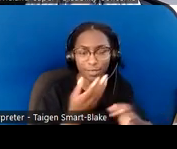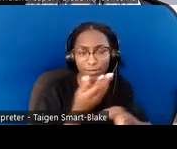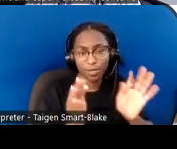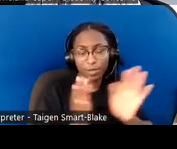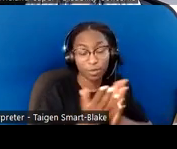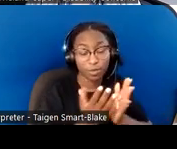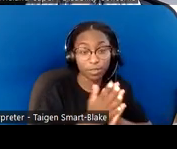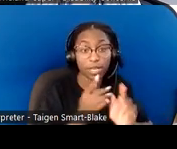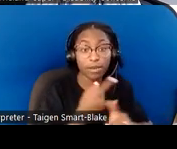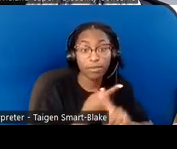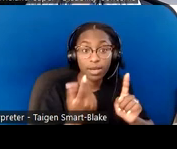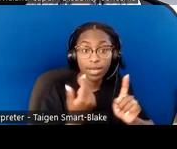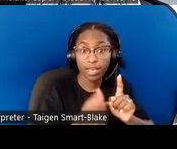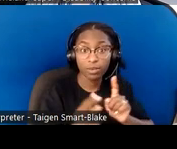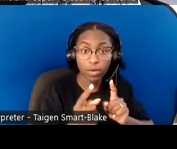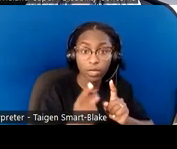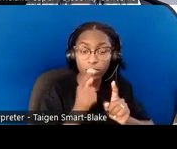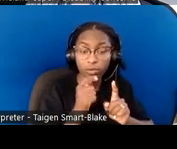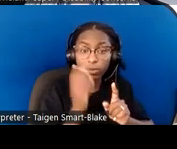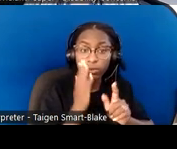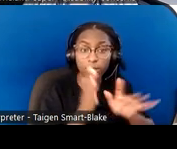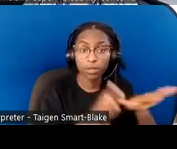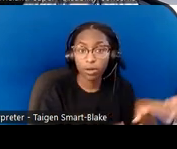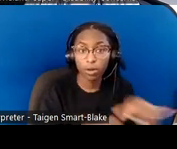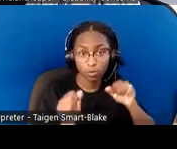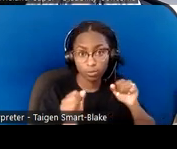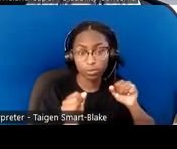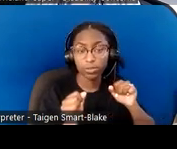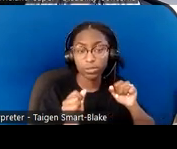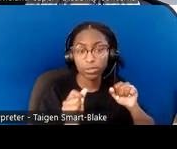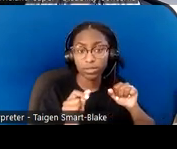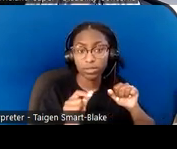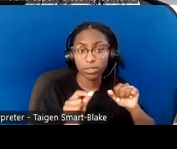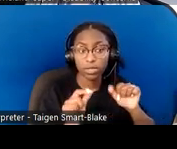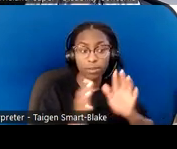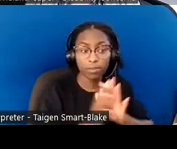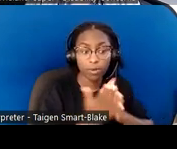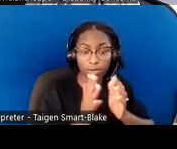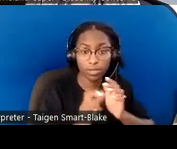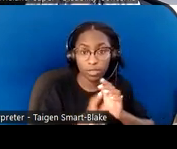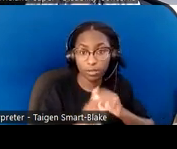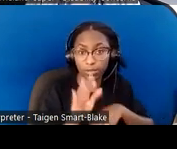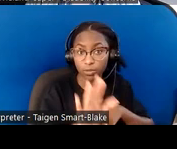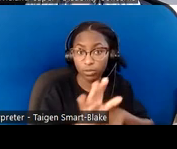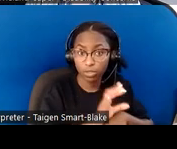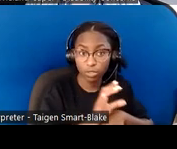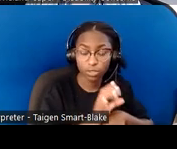who agrees to lead a group at your church or in some other small group context.